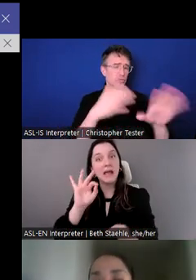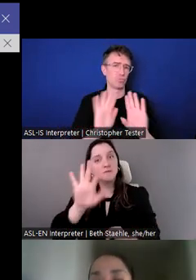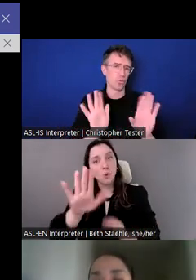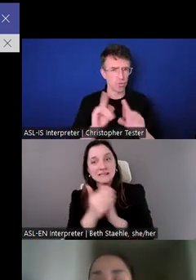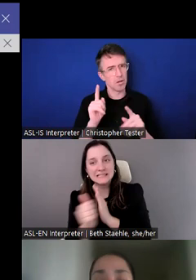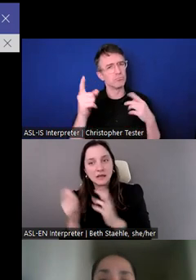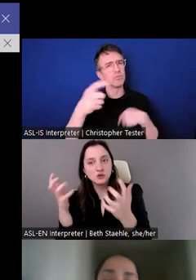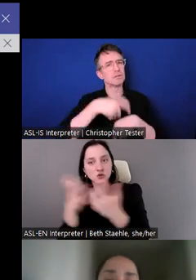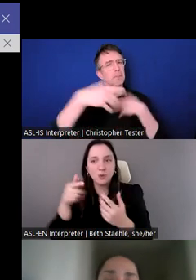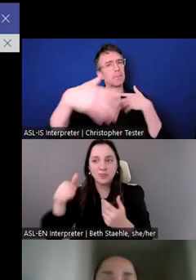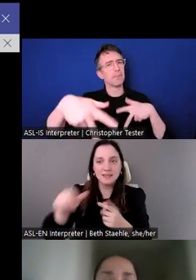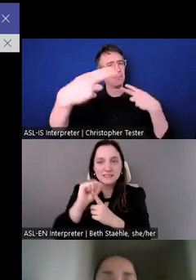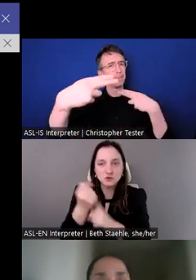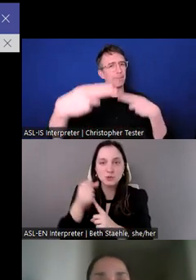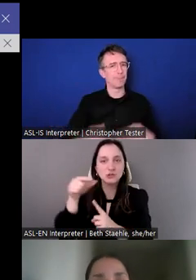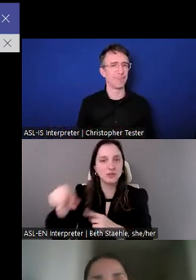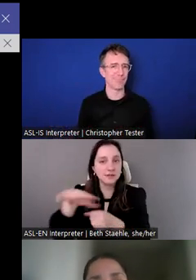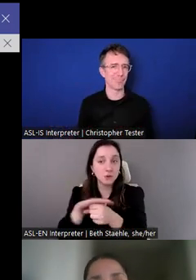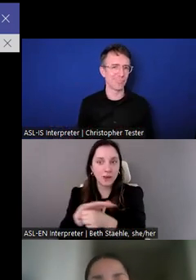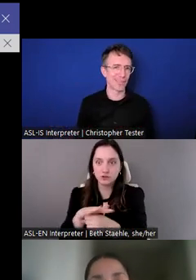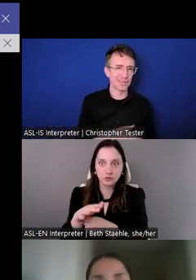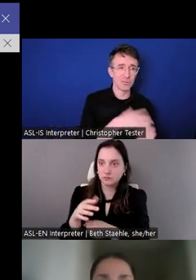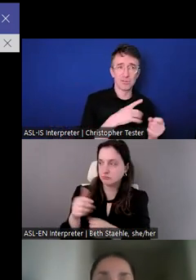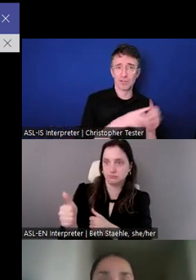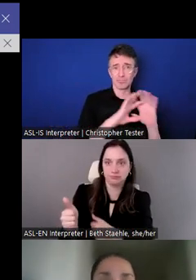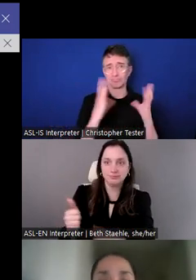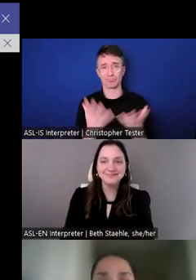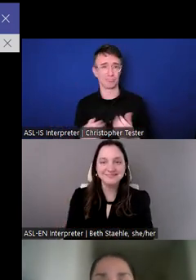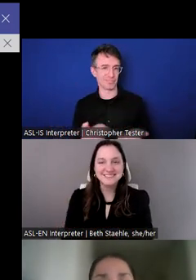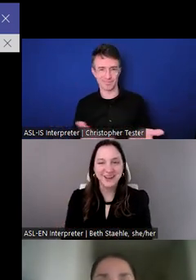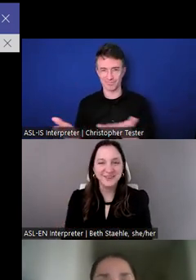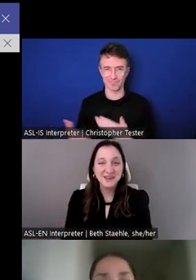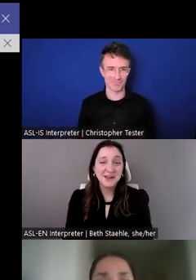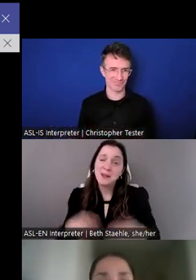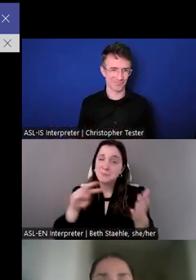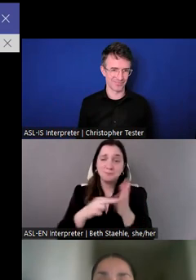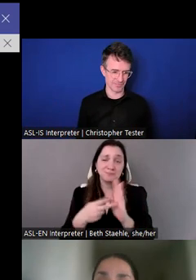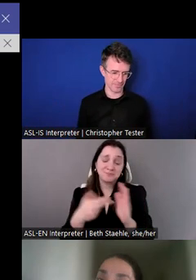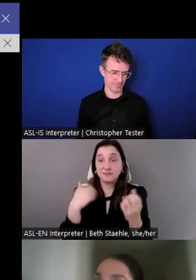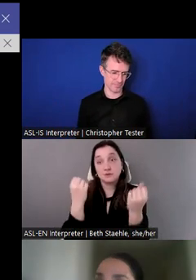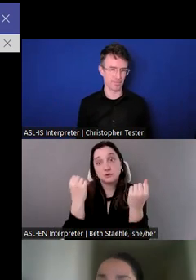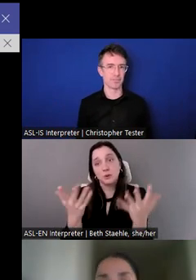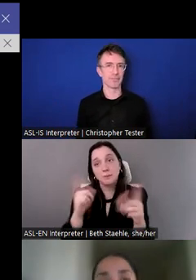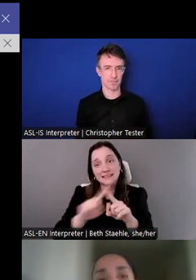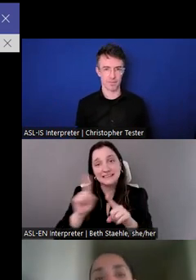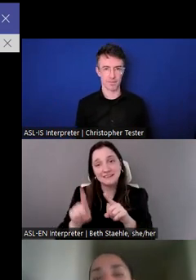So, you know, between the range of opportunities here, I'd say it's the more short term.